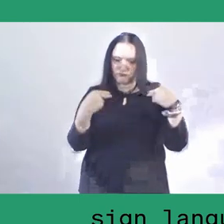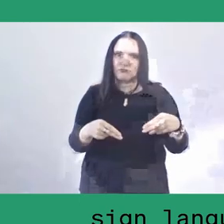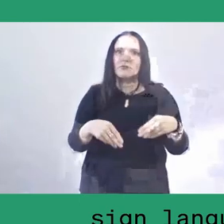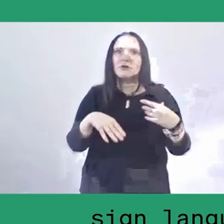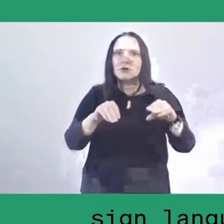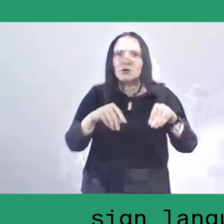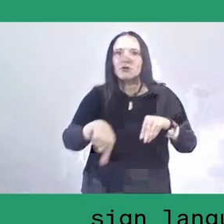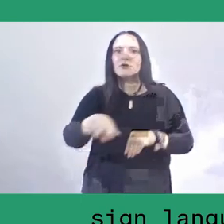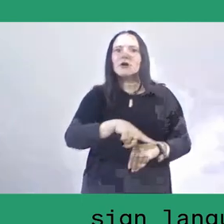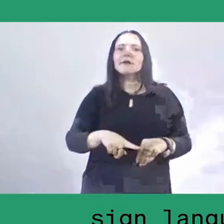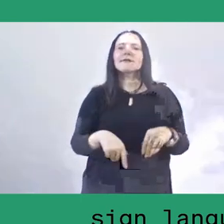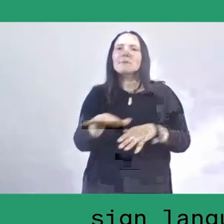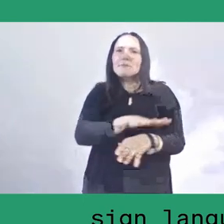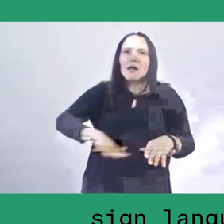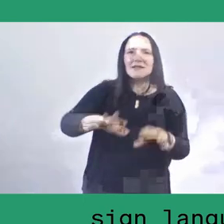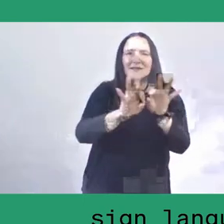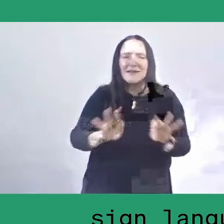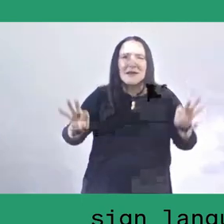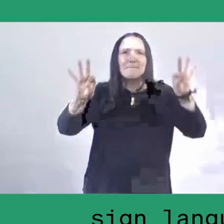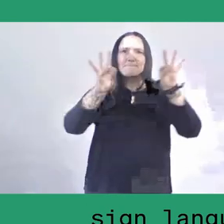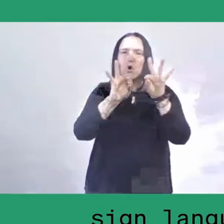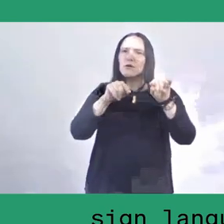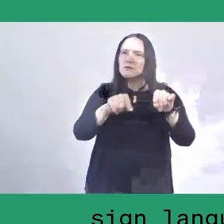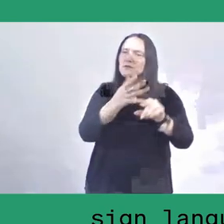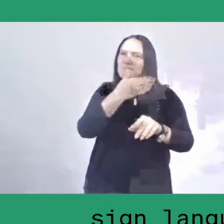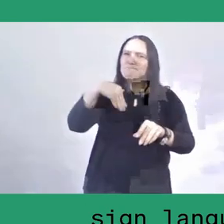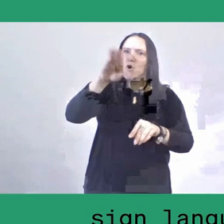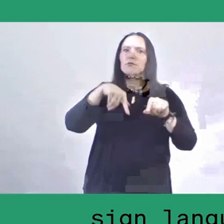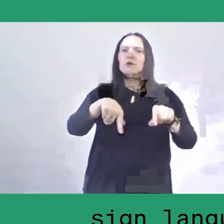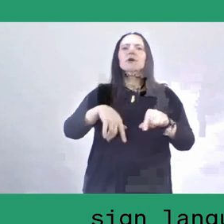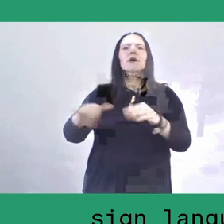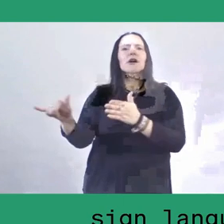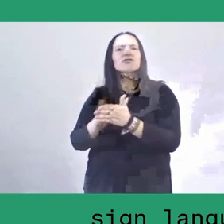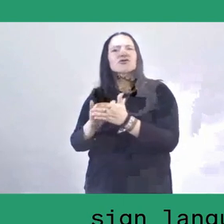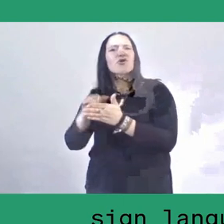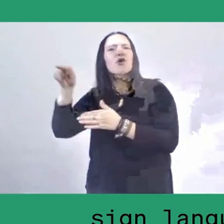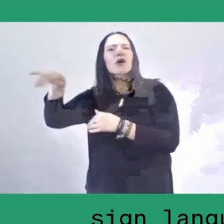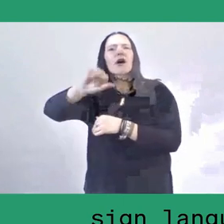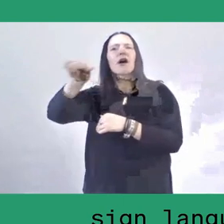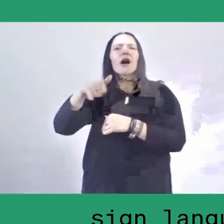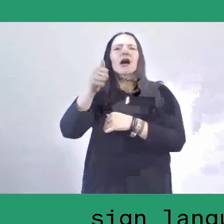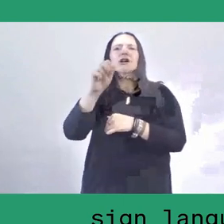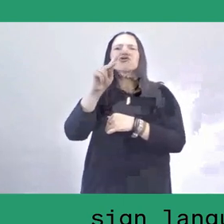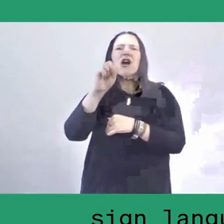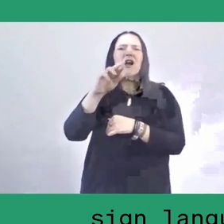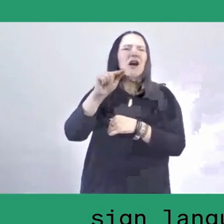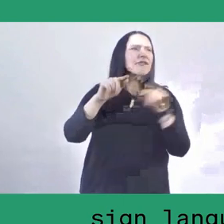as important as any other places like New York, Jakarta or Berlin. It is also from this process